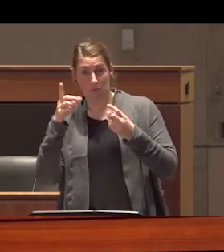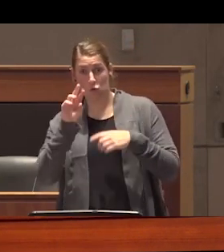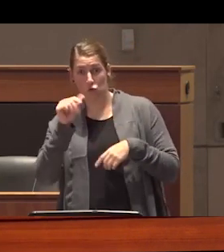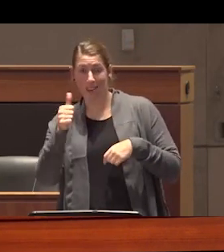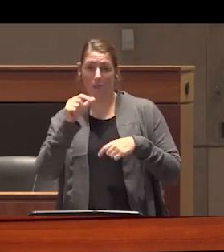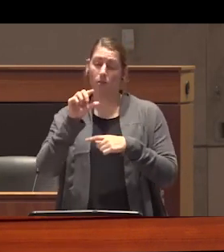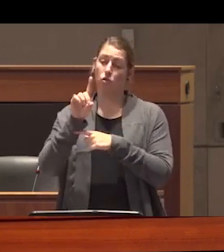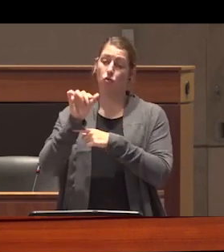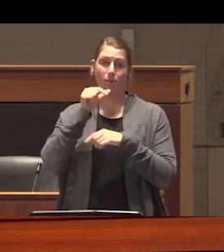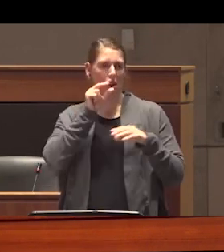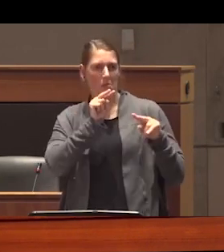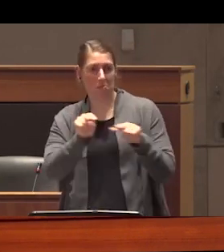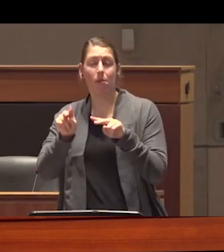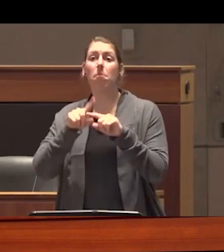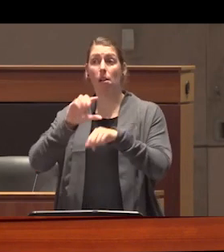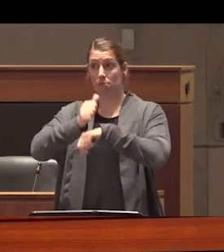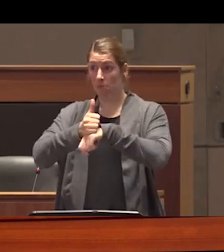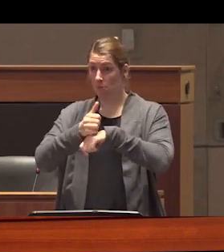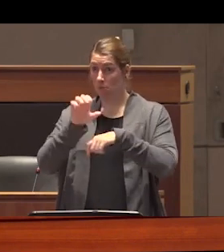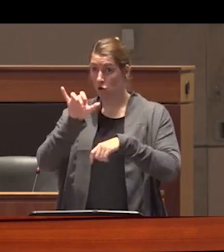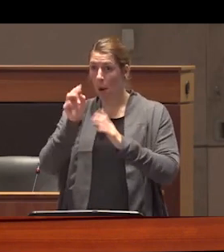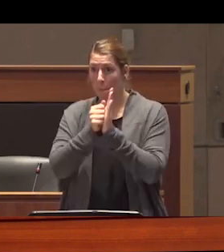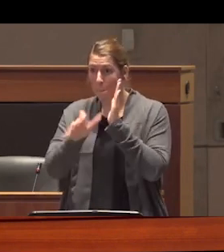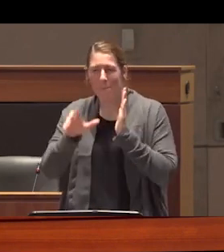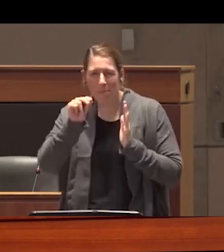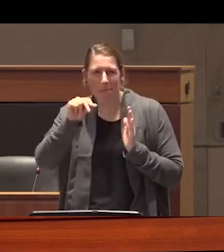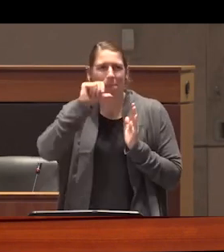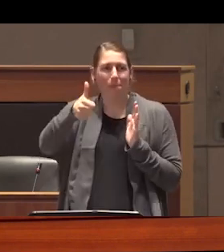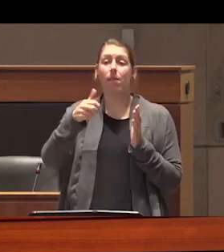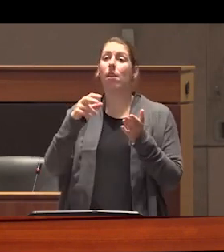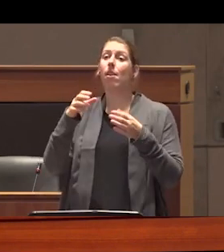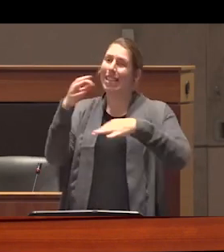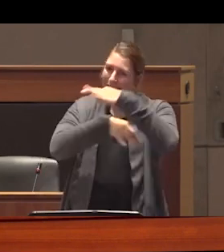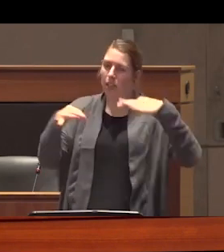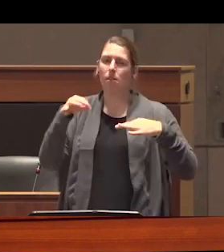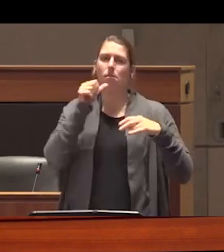purpose of de- criminalization decriminalization does not replace unregulated drugs with safe